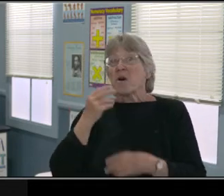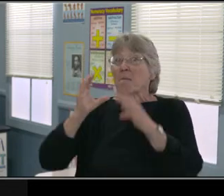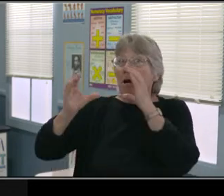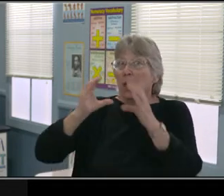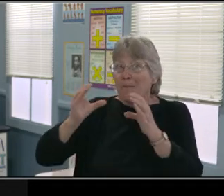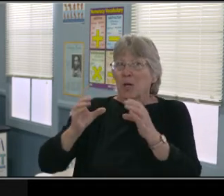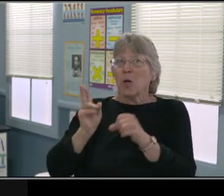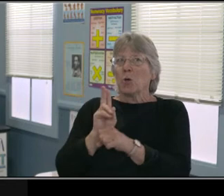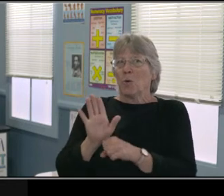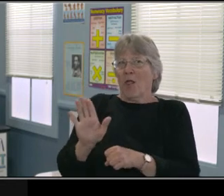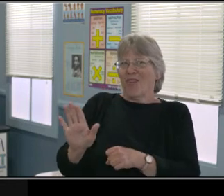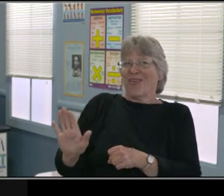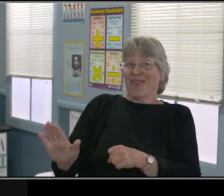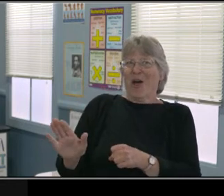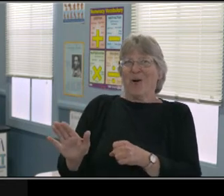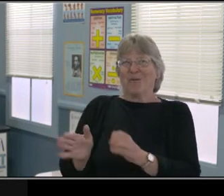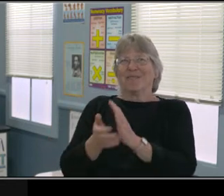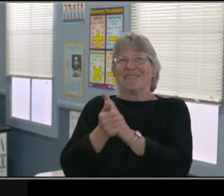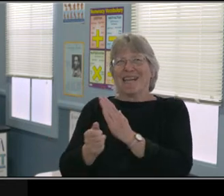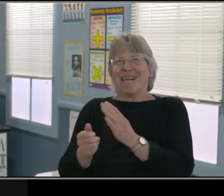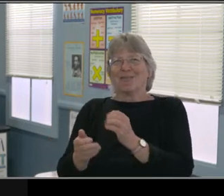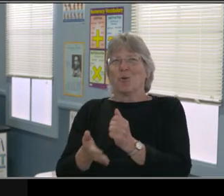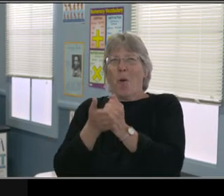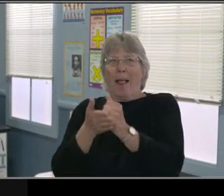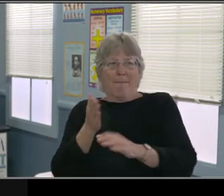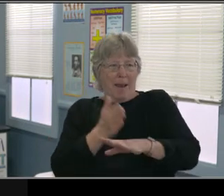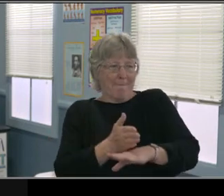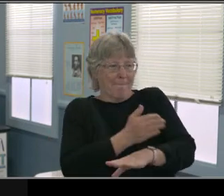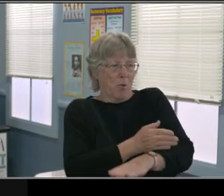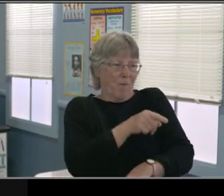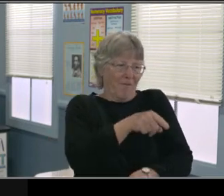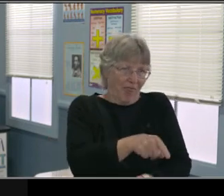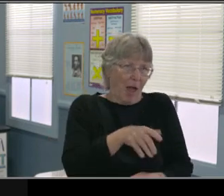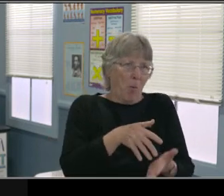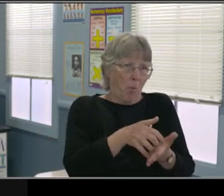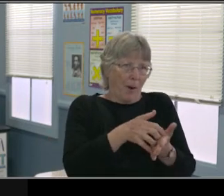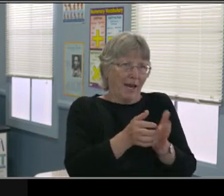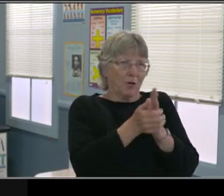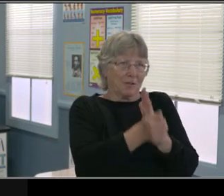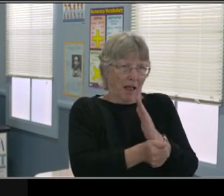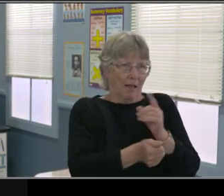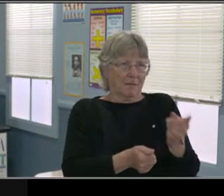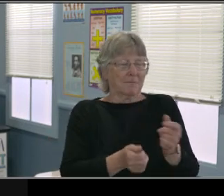seated in the back, extra time on an assignment, things like that.